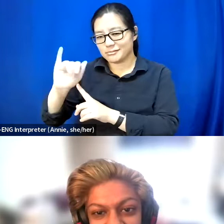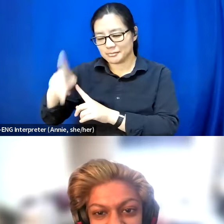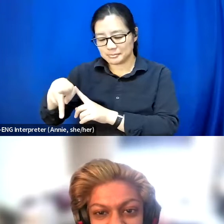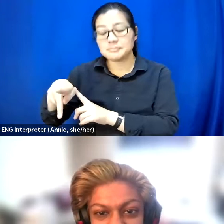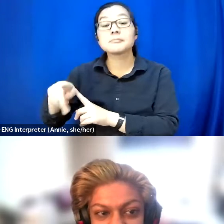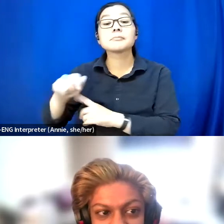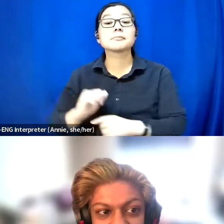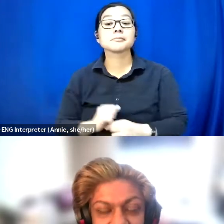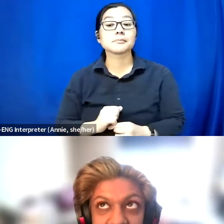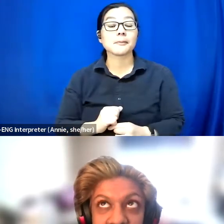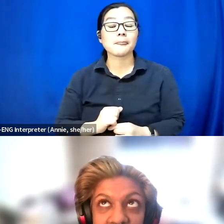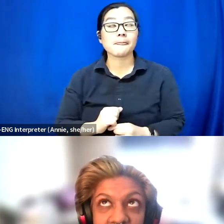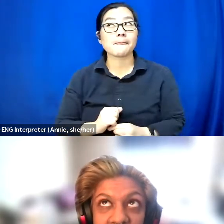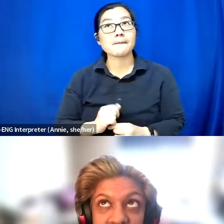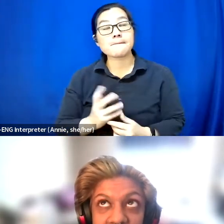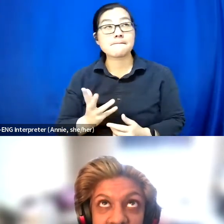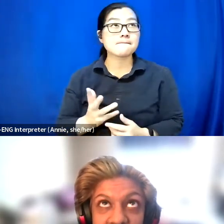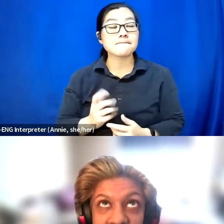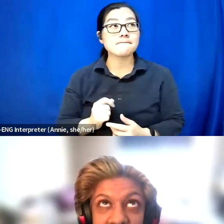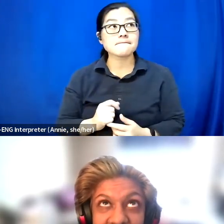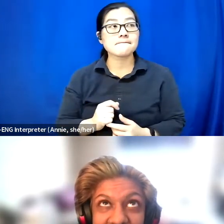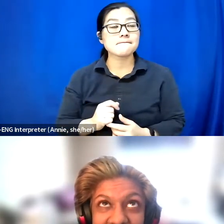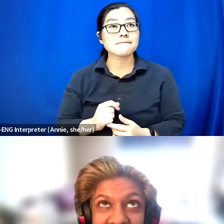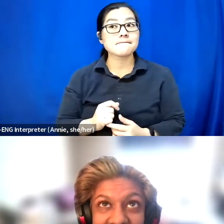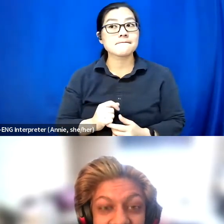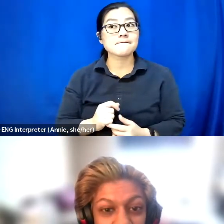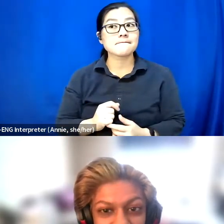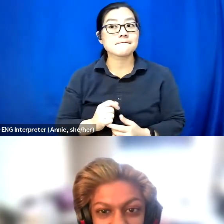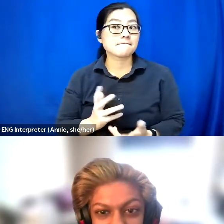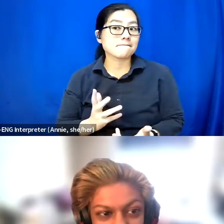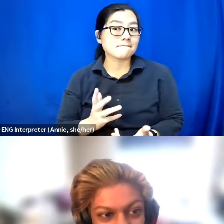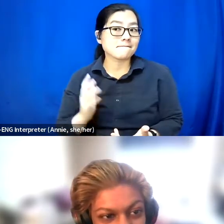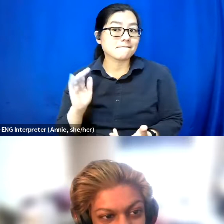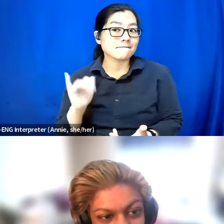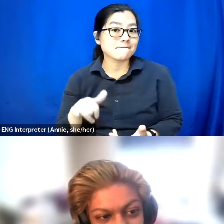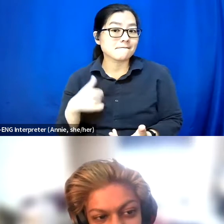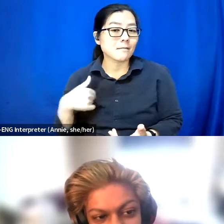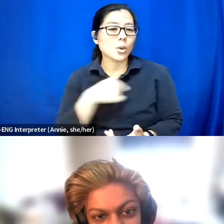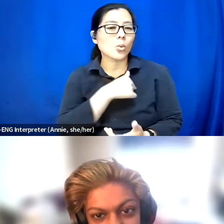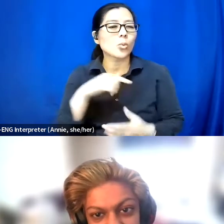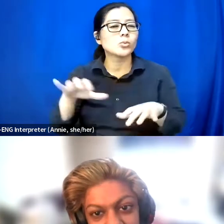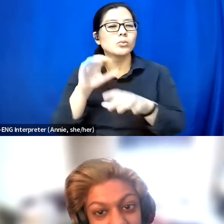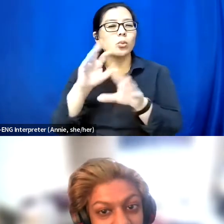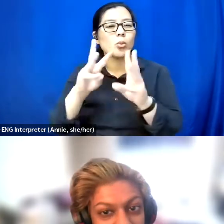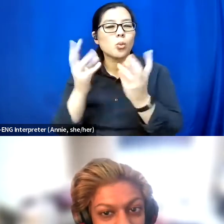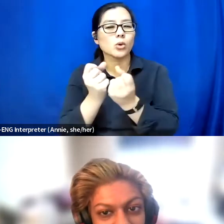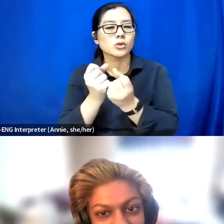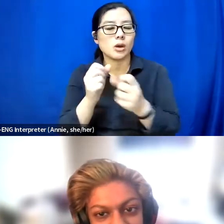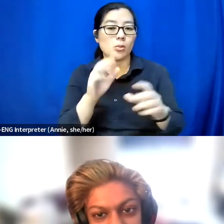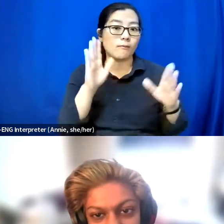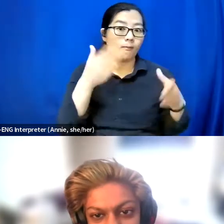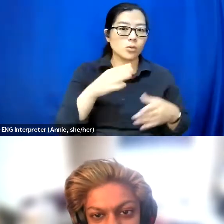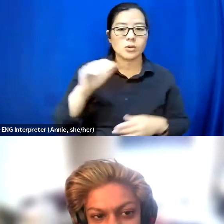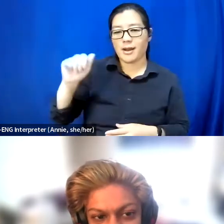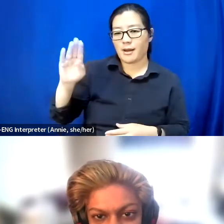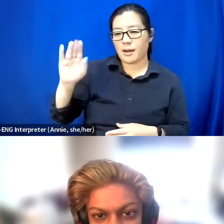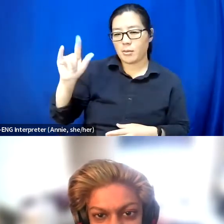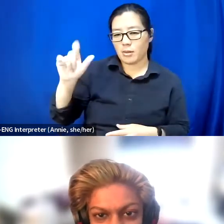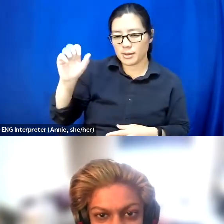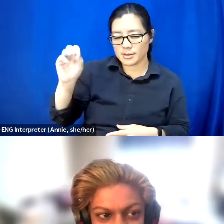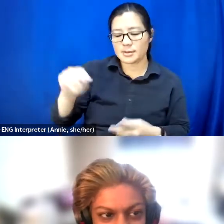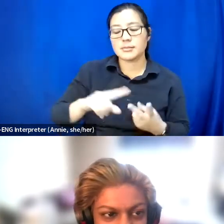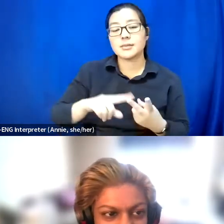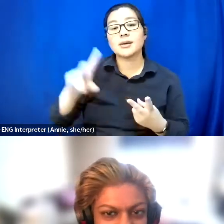And we do workshops on ableism and disability justice.